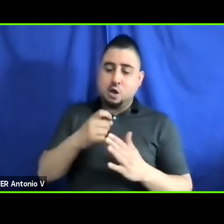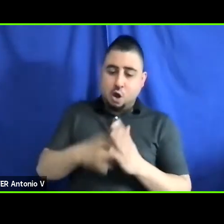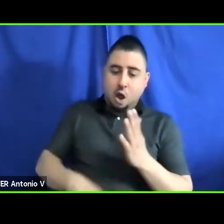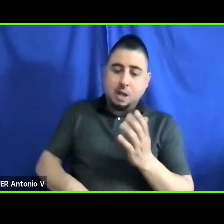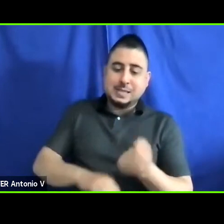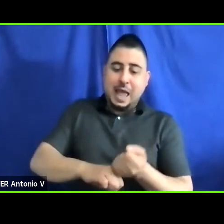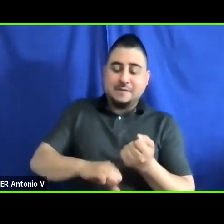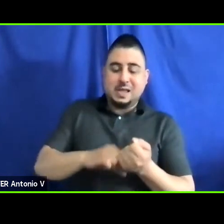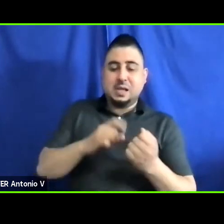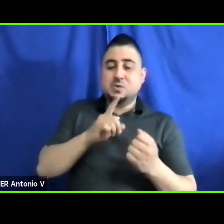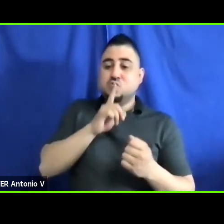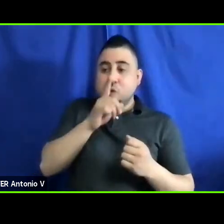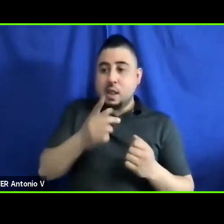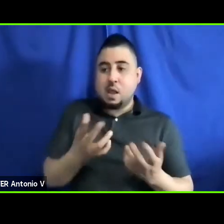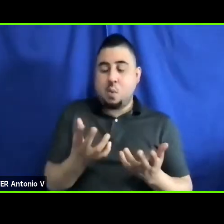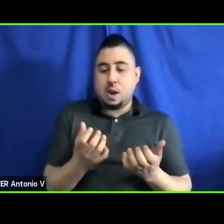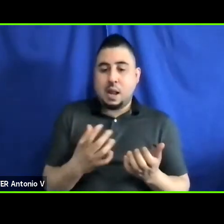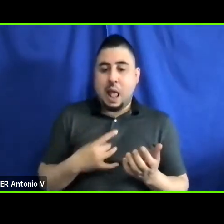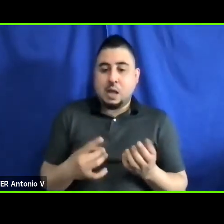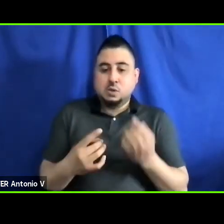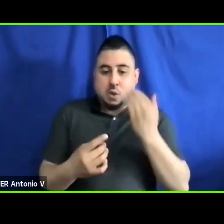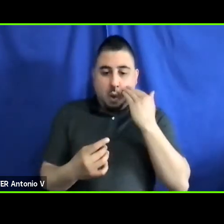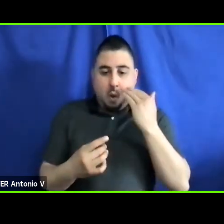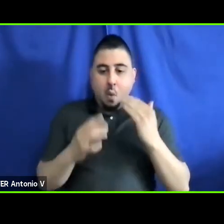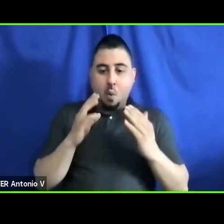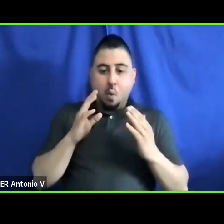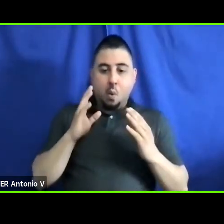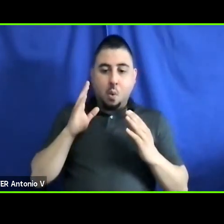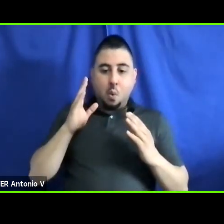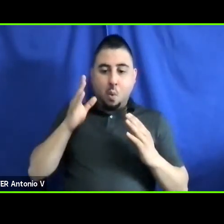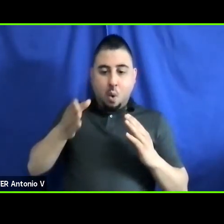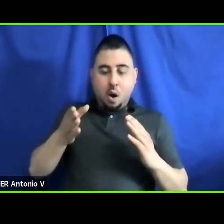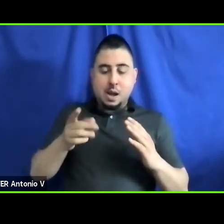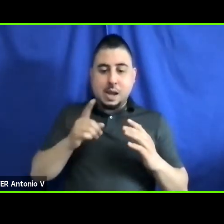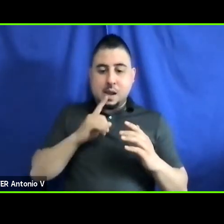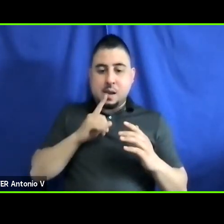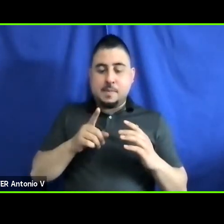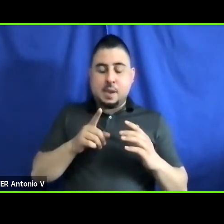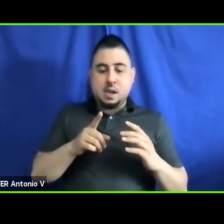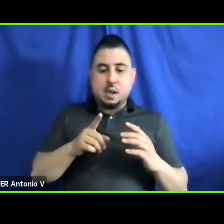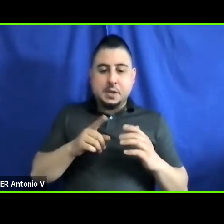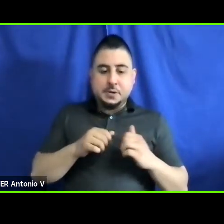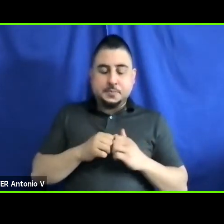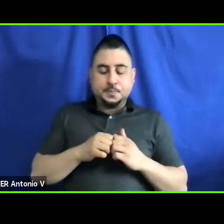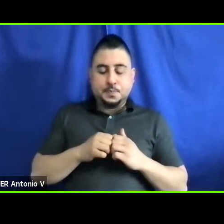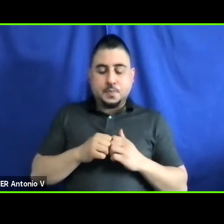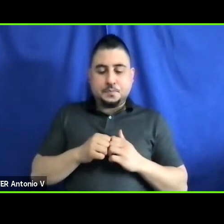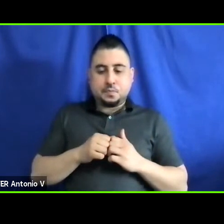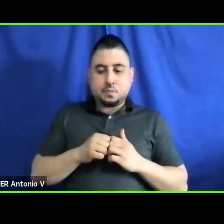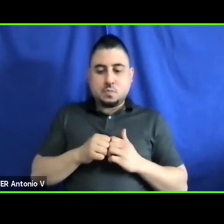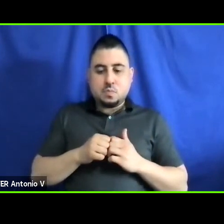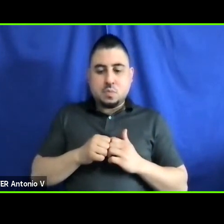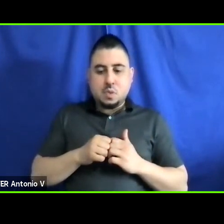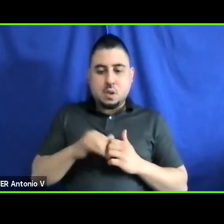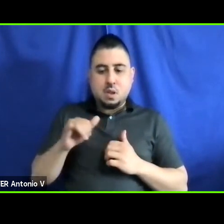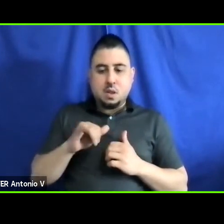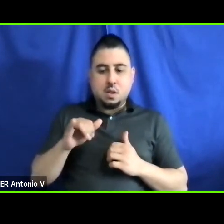know would it be, would there be an audio system that says, “the door is open.”